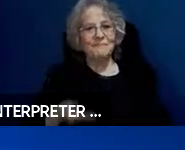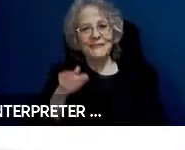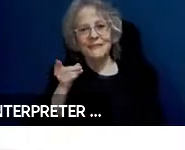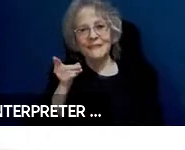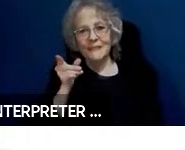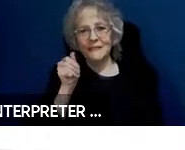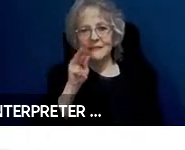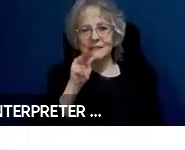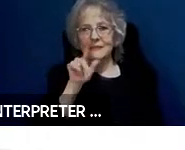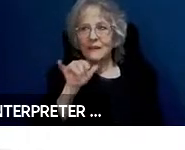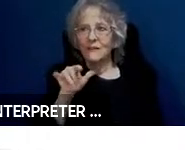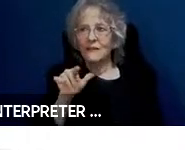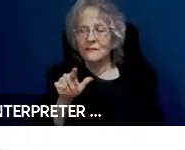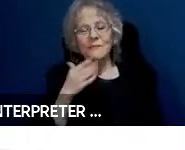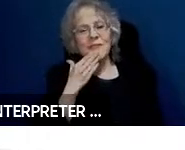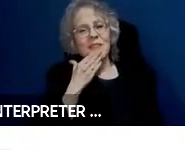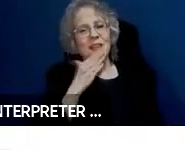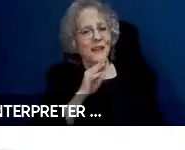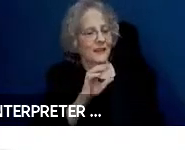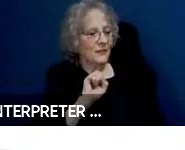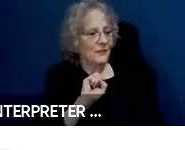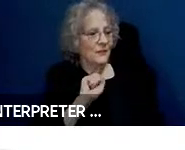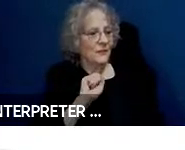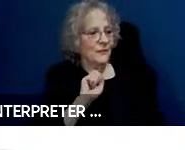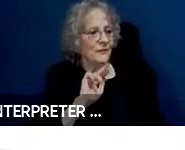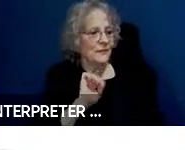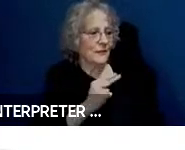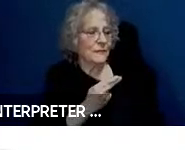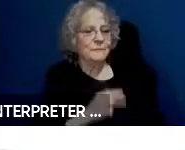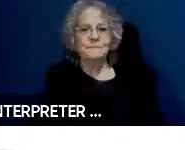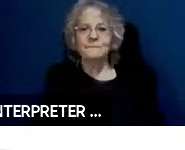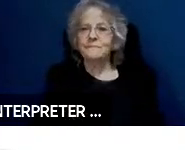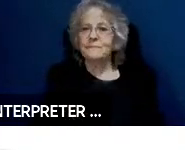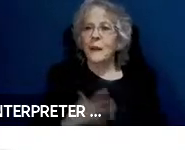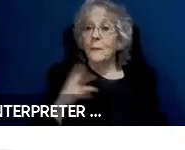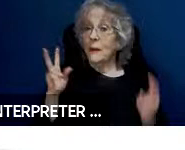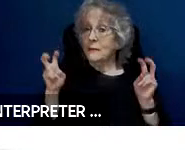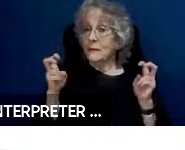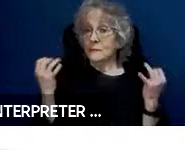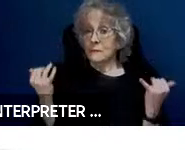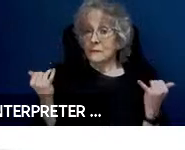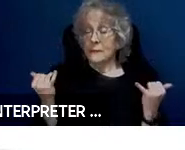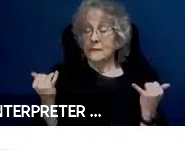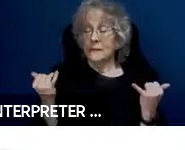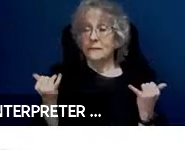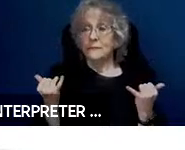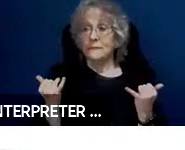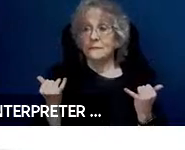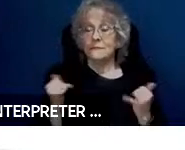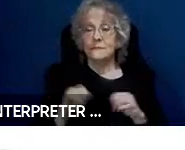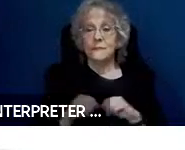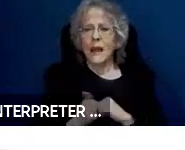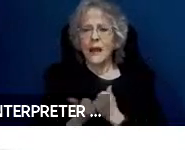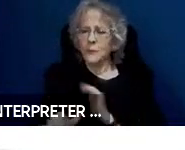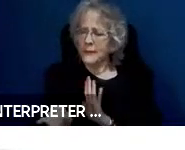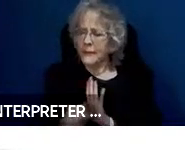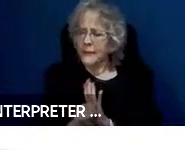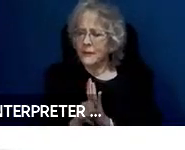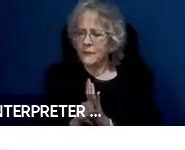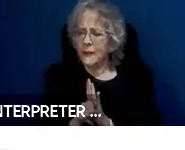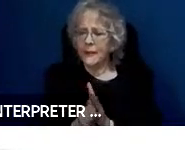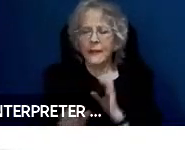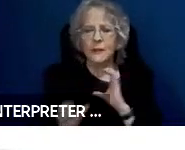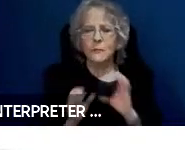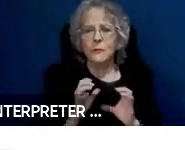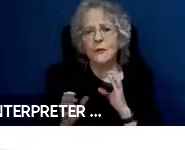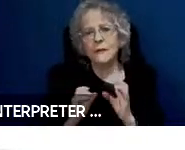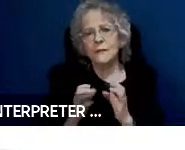Sarah. My topic today is how do we identify communication services in a car that are required